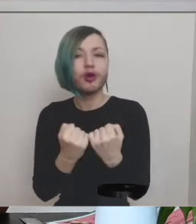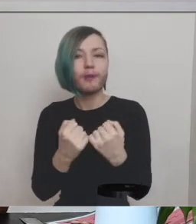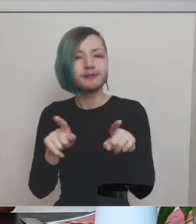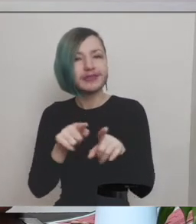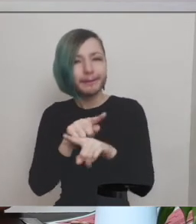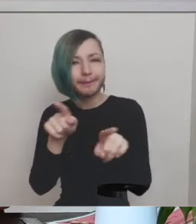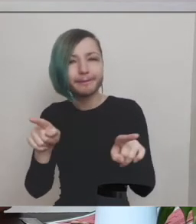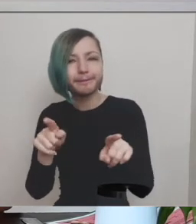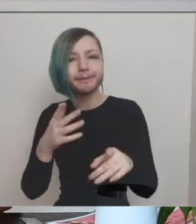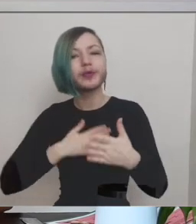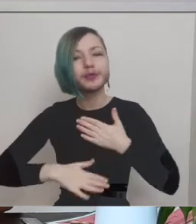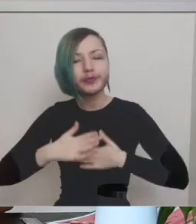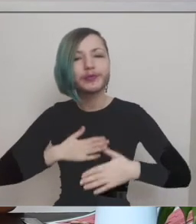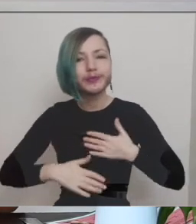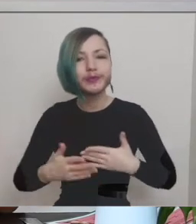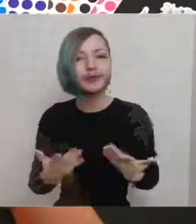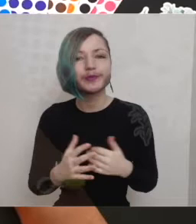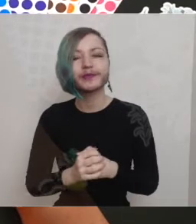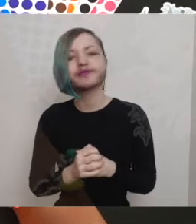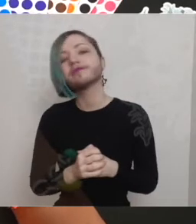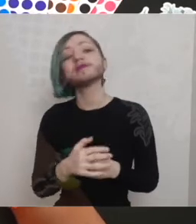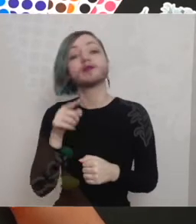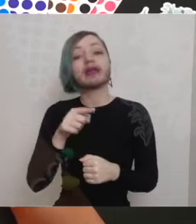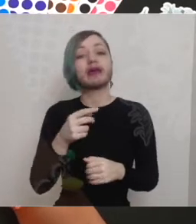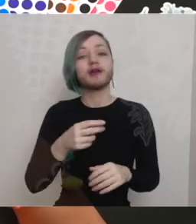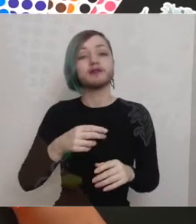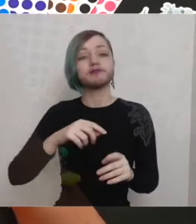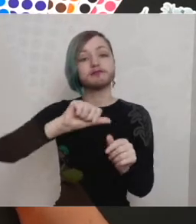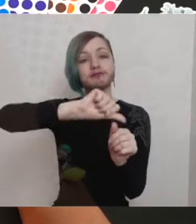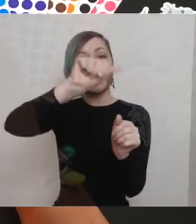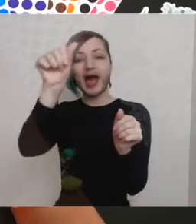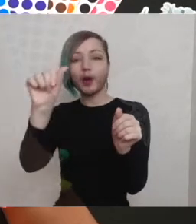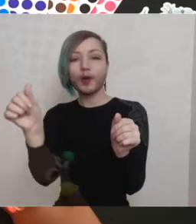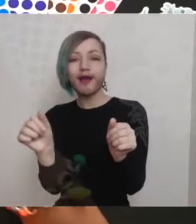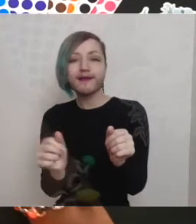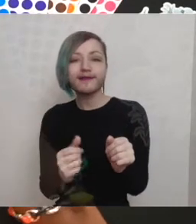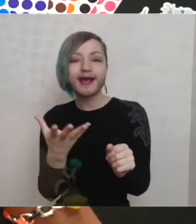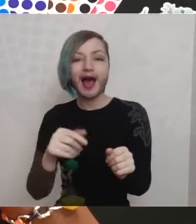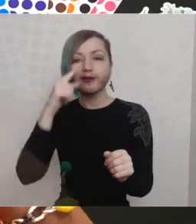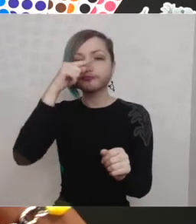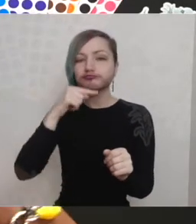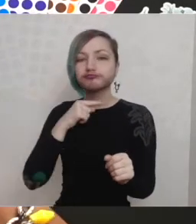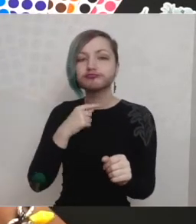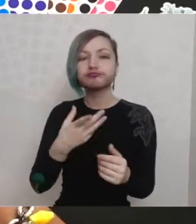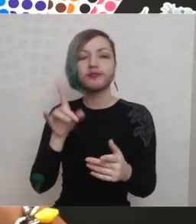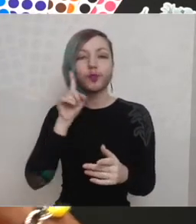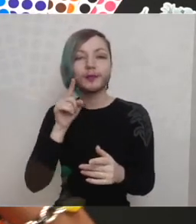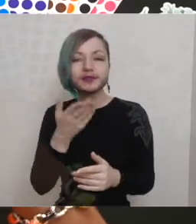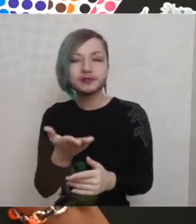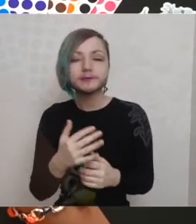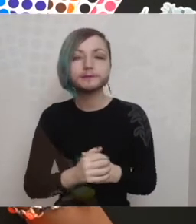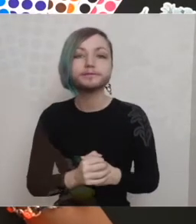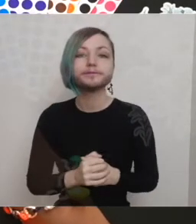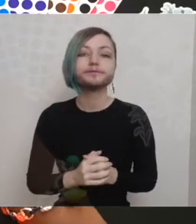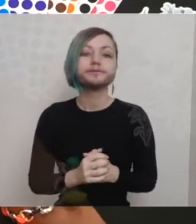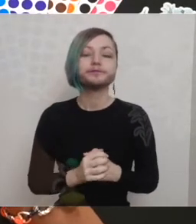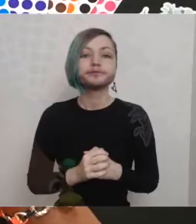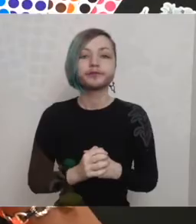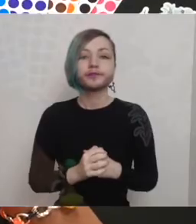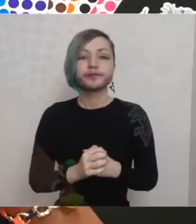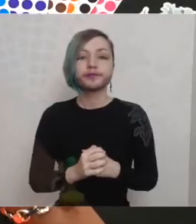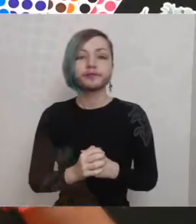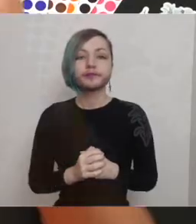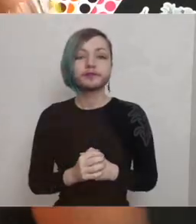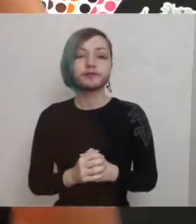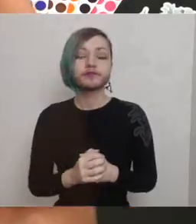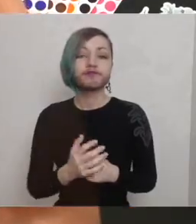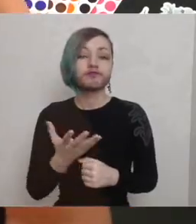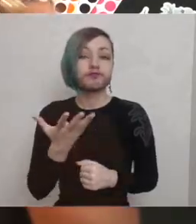so what i've got here is an outline a silhouette of a woman uh I also have some beautiful